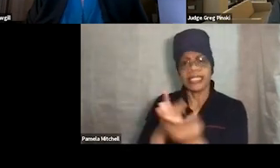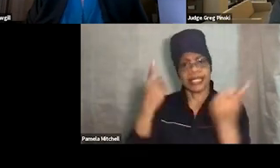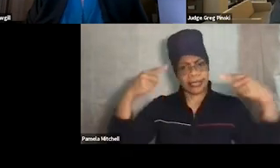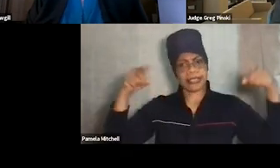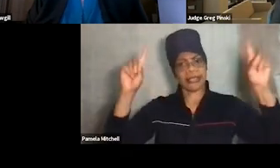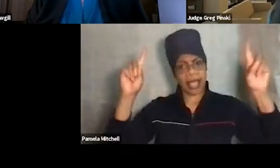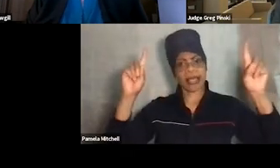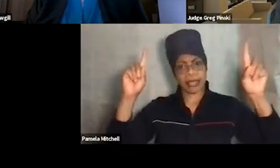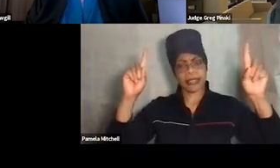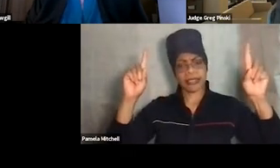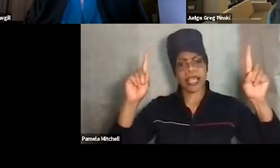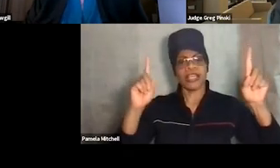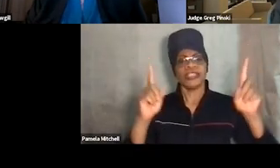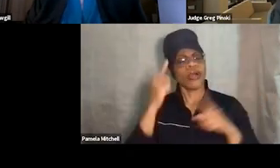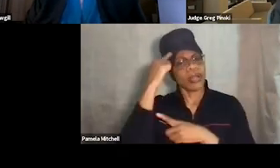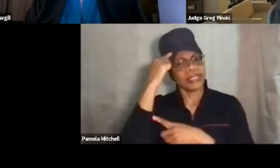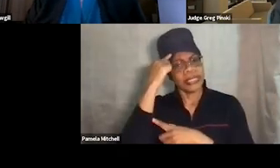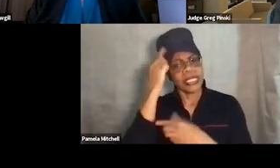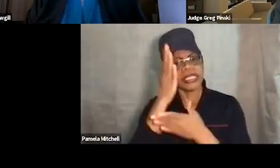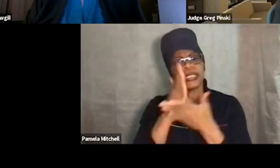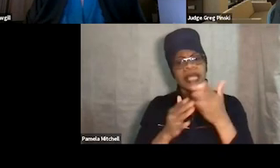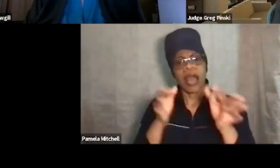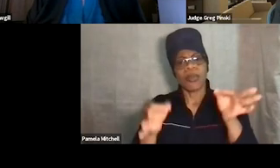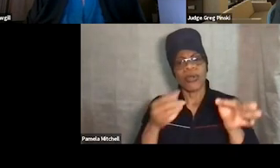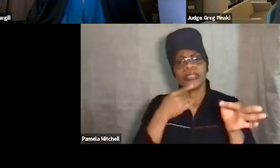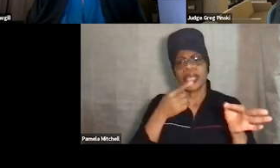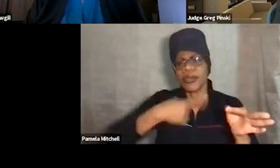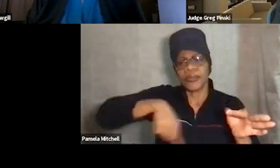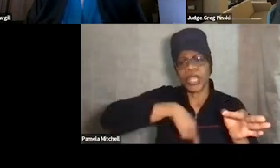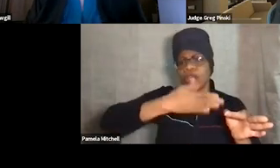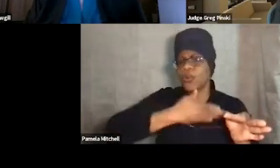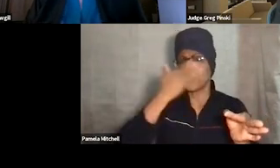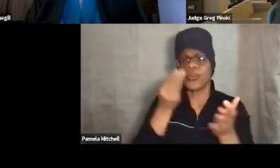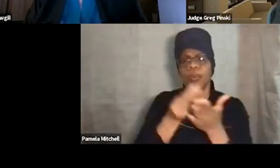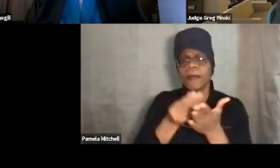And so just consider that some courts say, "Well, we don't have any money," but there's things that you can put in there